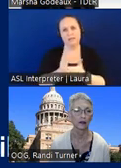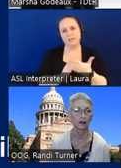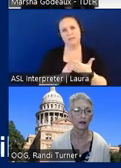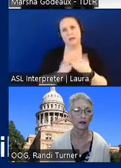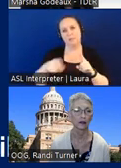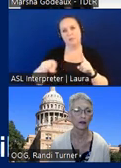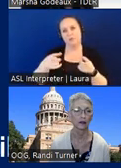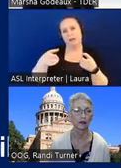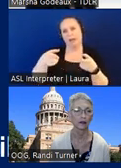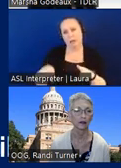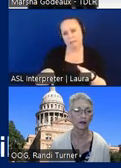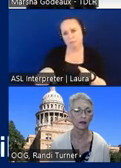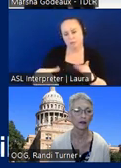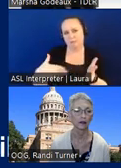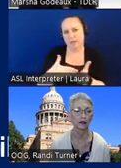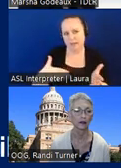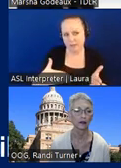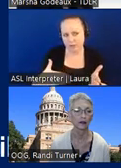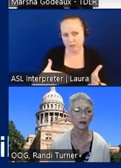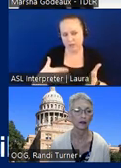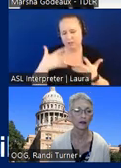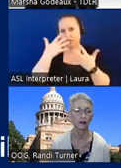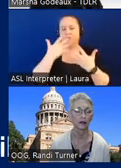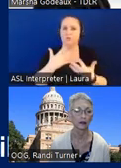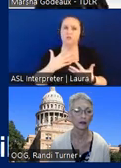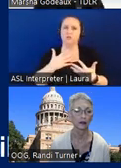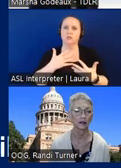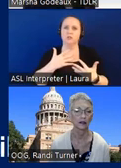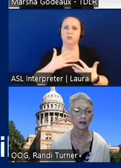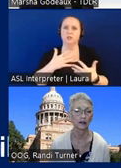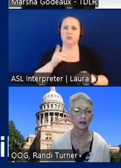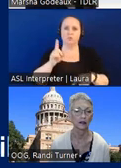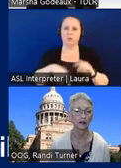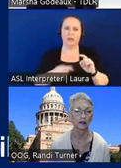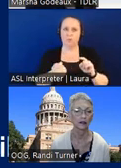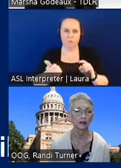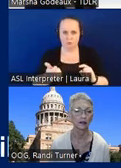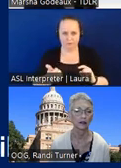in violation unfortunately we're gonna make it you can't remove there is a requirement in tasks that